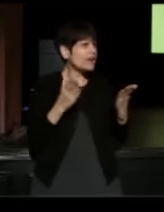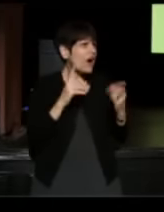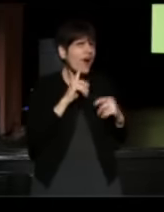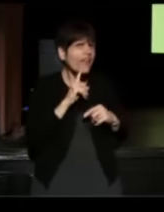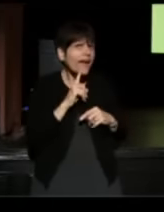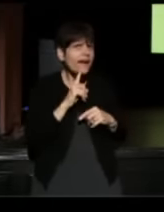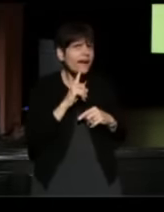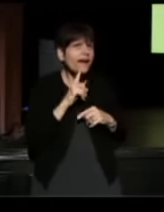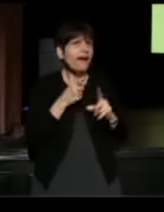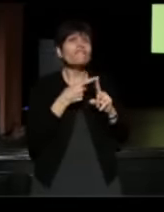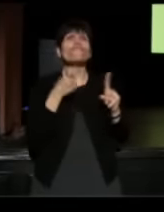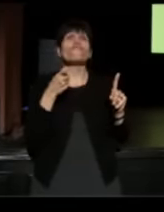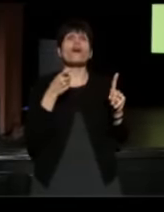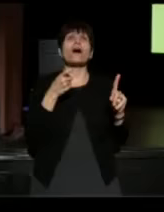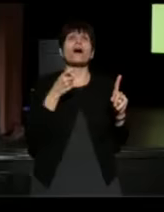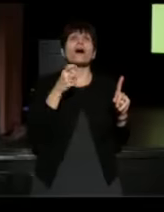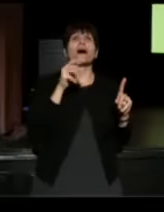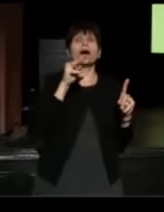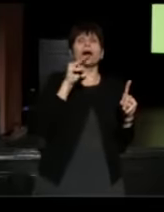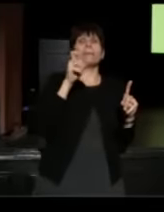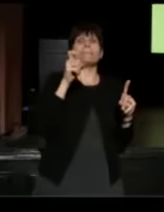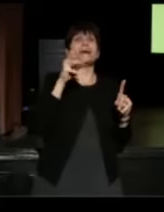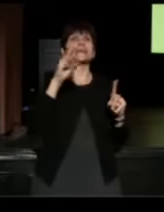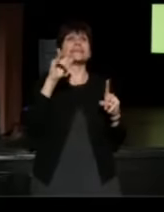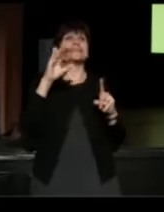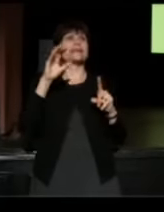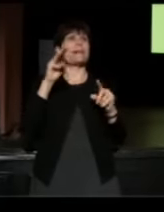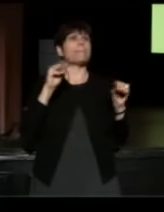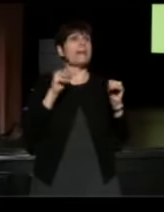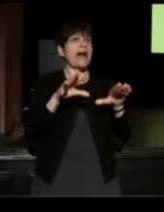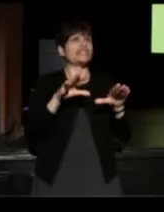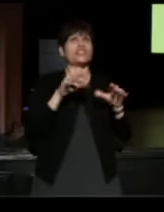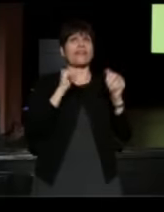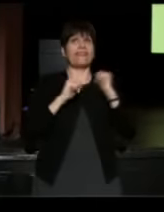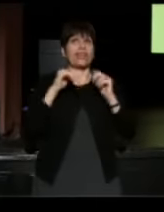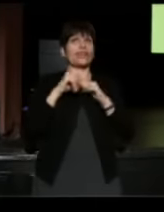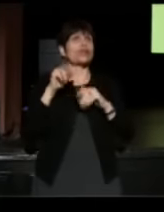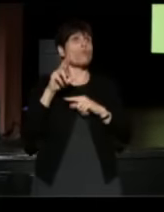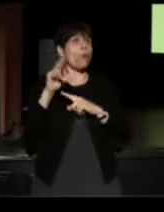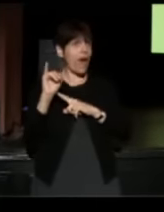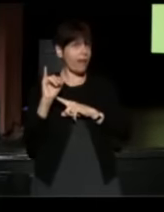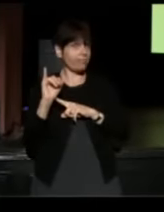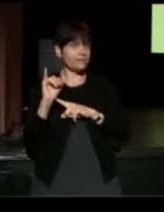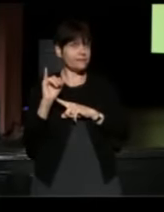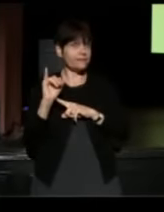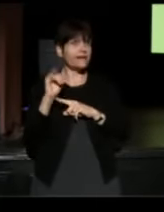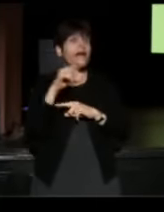OK, they're from the Mixed Magic Theater in Rhode Island. This is a Story Corps interview that they did.